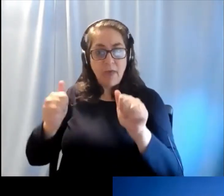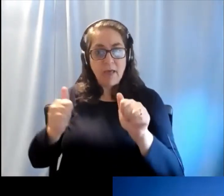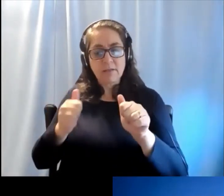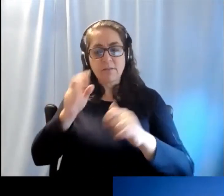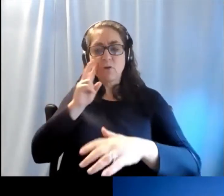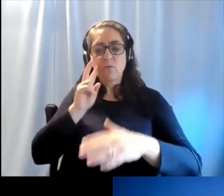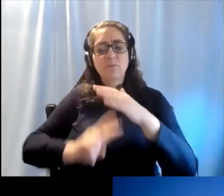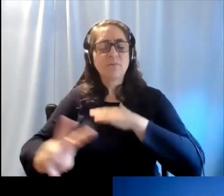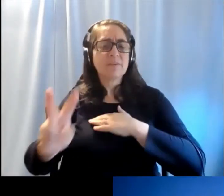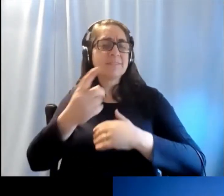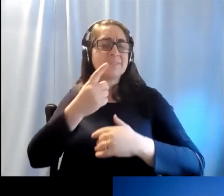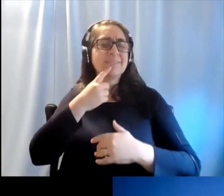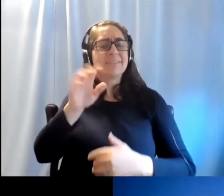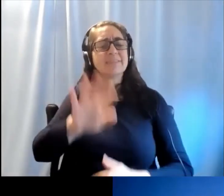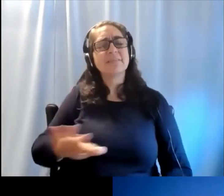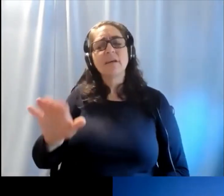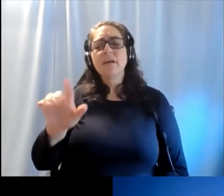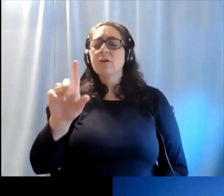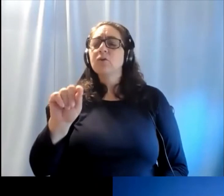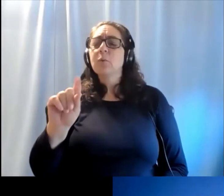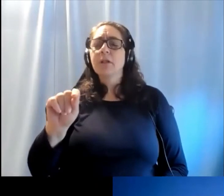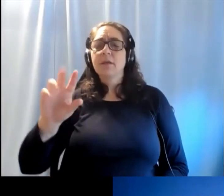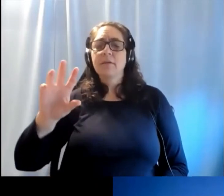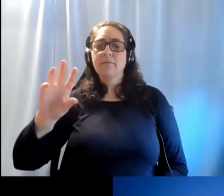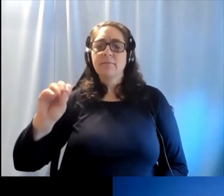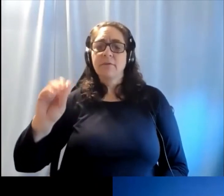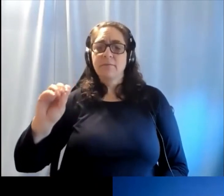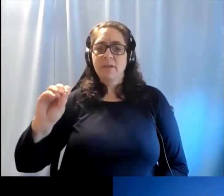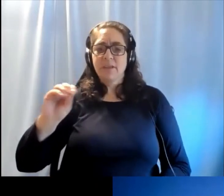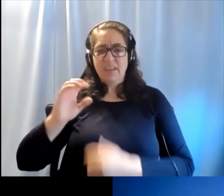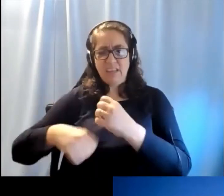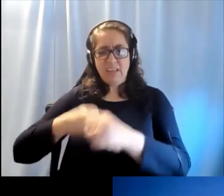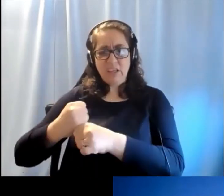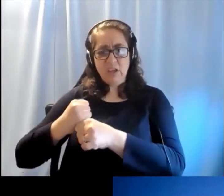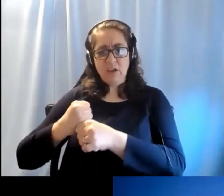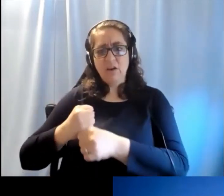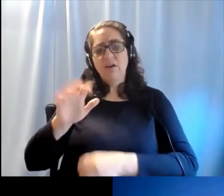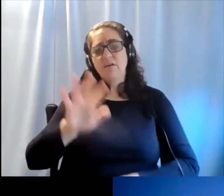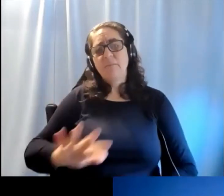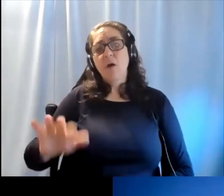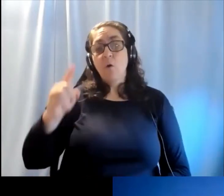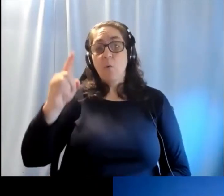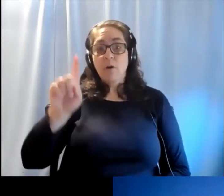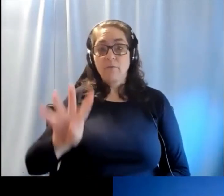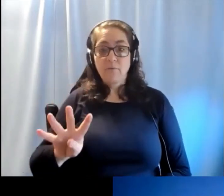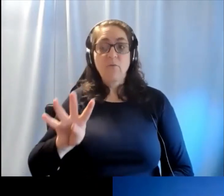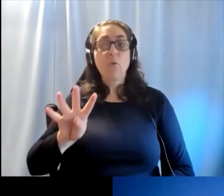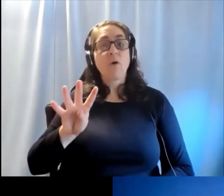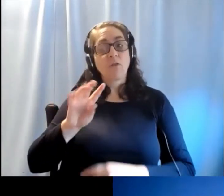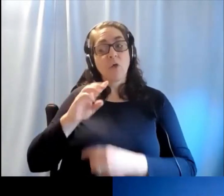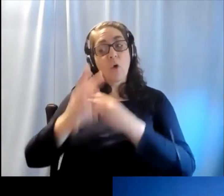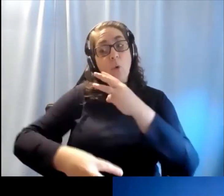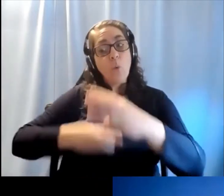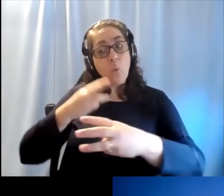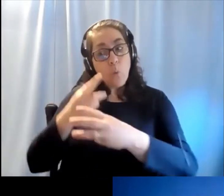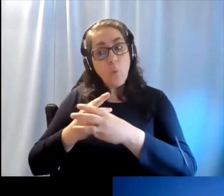And what projections state is that by 2050, nearly a 4th of the world's population would